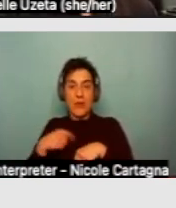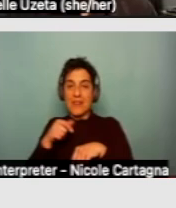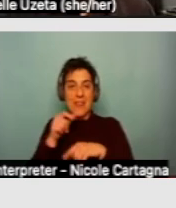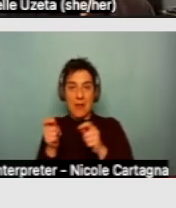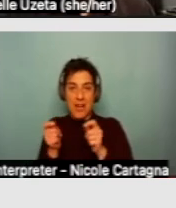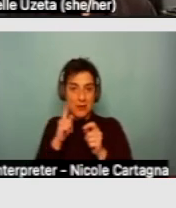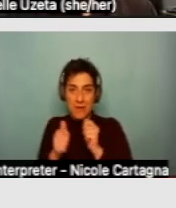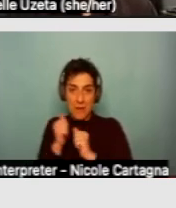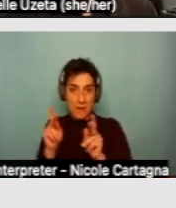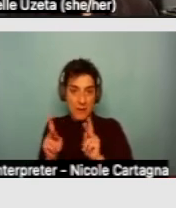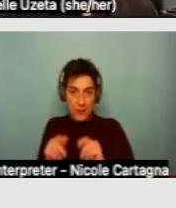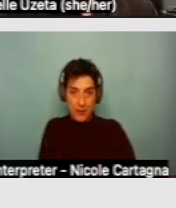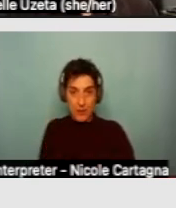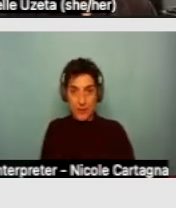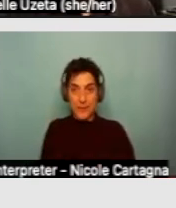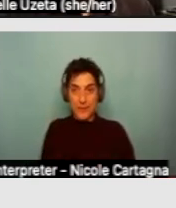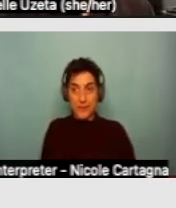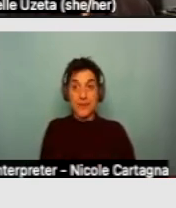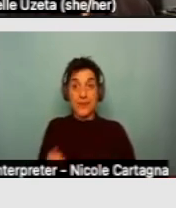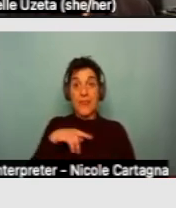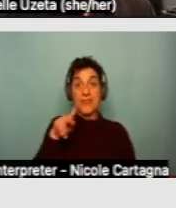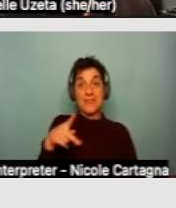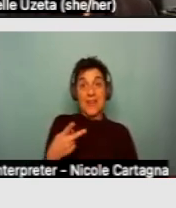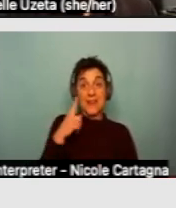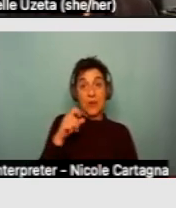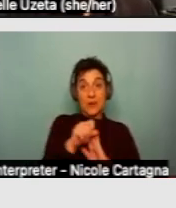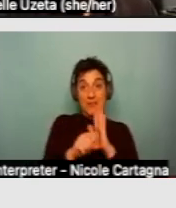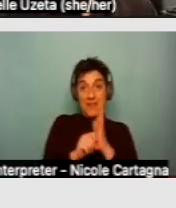And then the second exception under state law, and these are our state fair housing